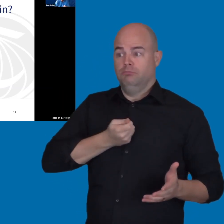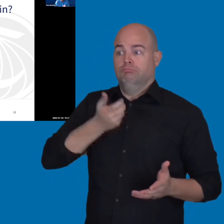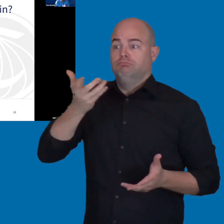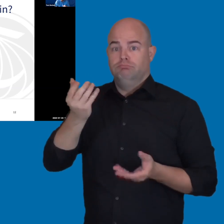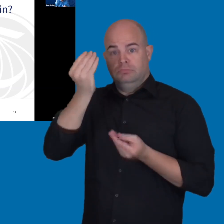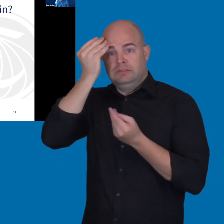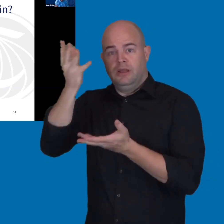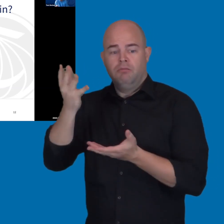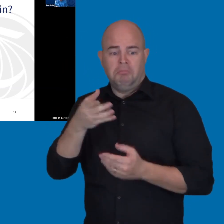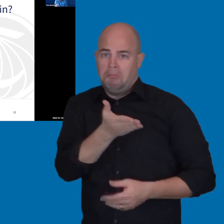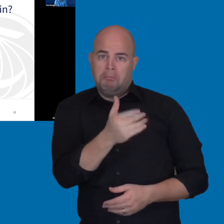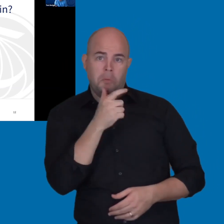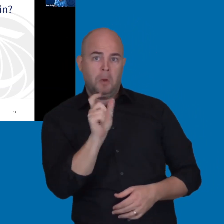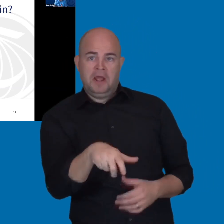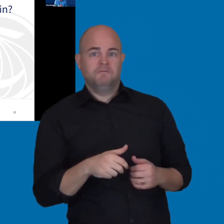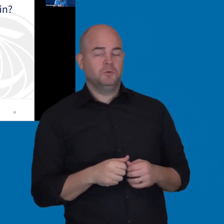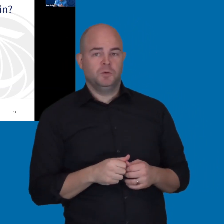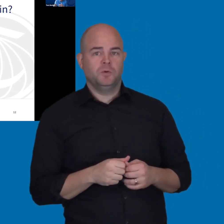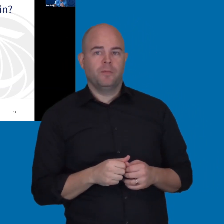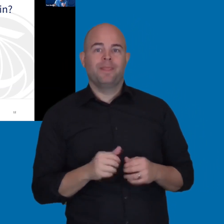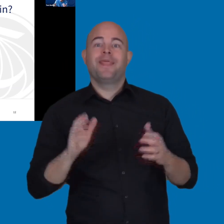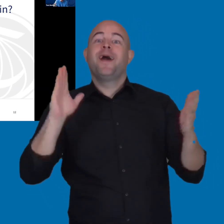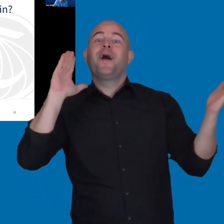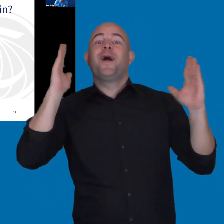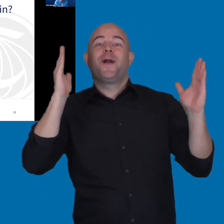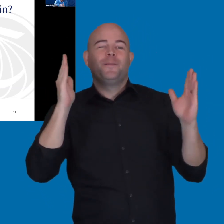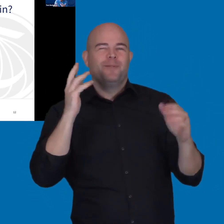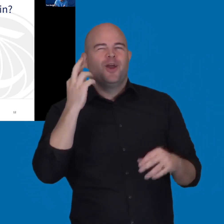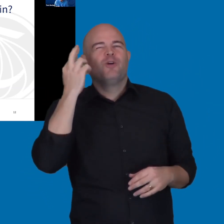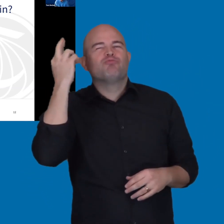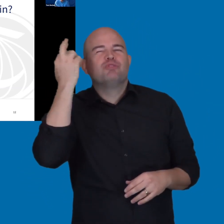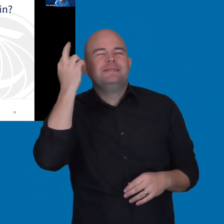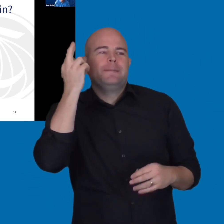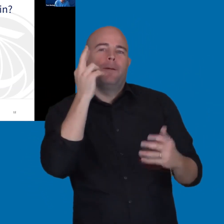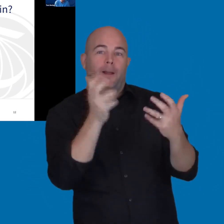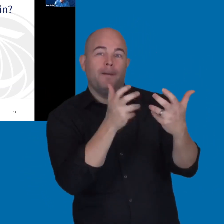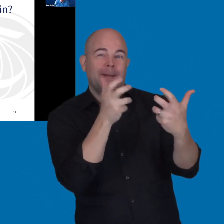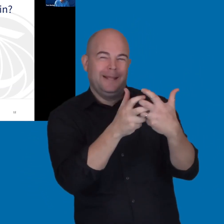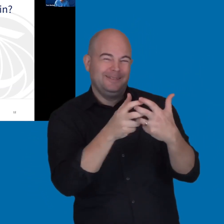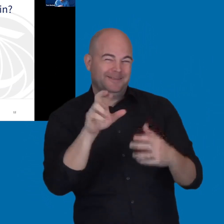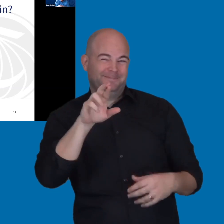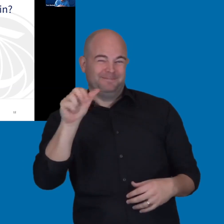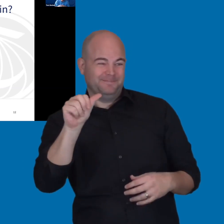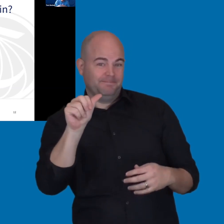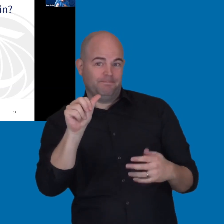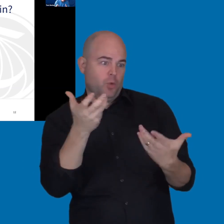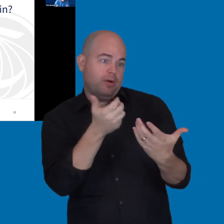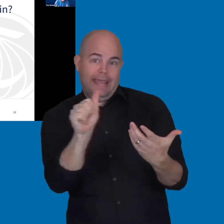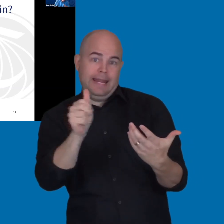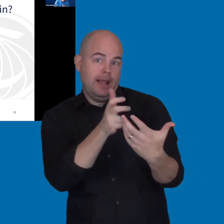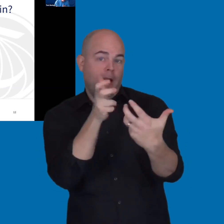If you compare that to accommodations, or reasonable accommodations, this is something